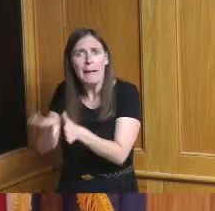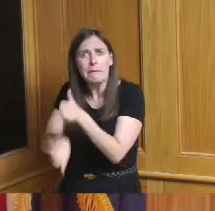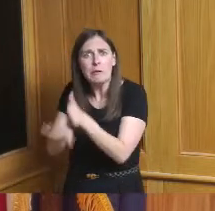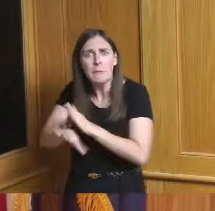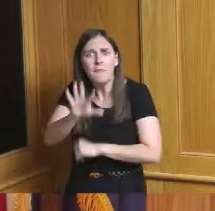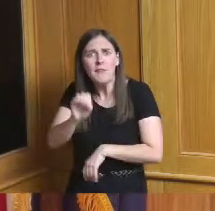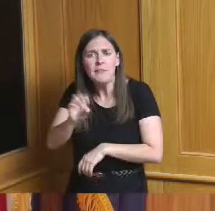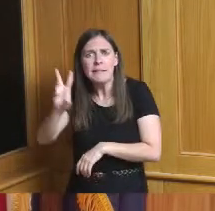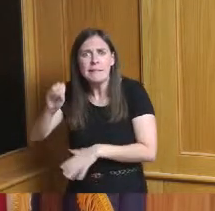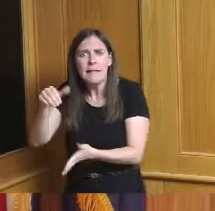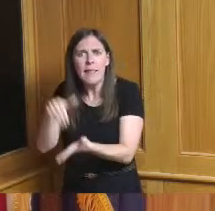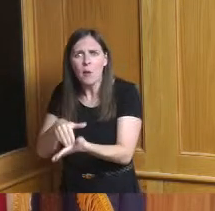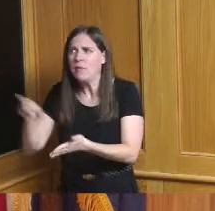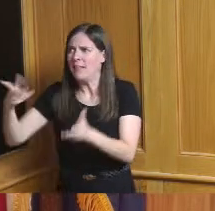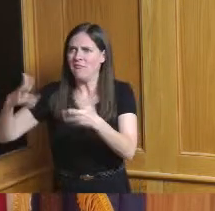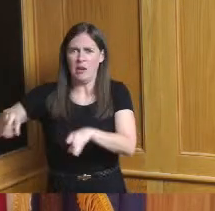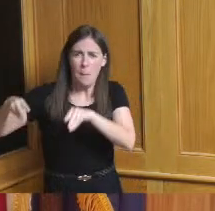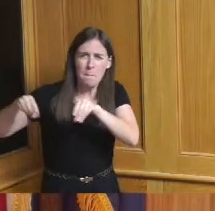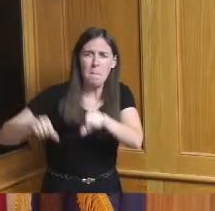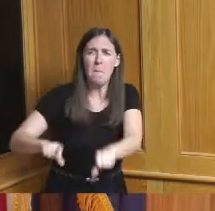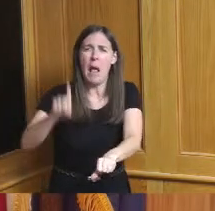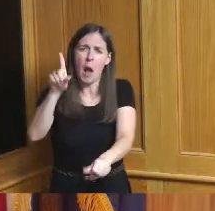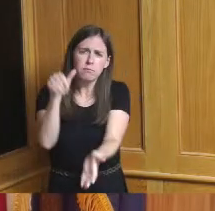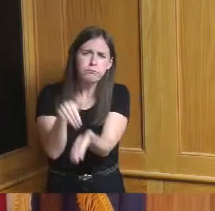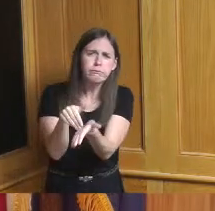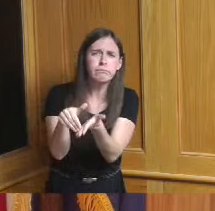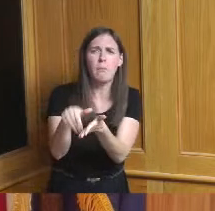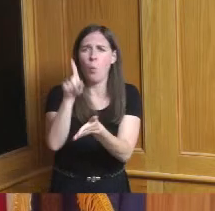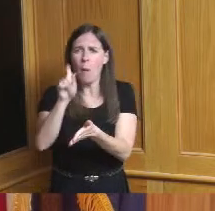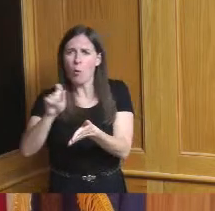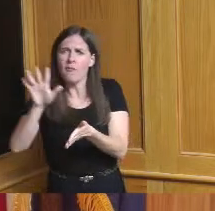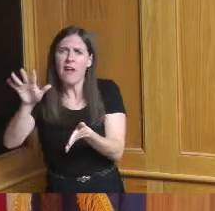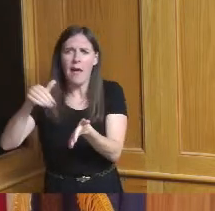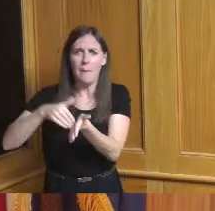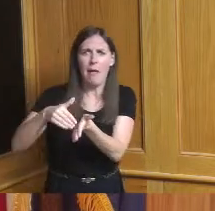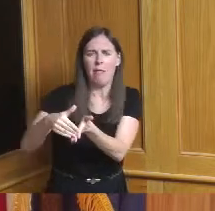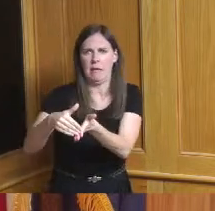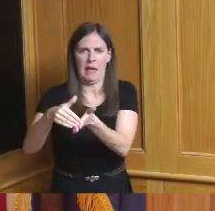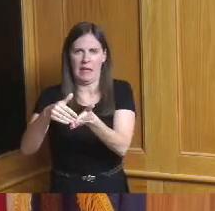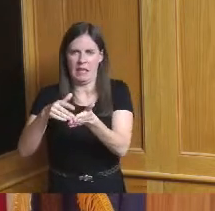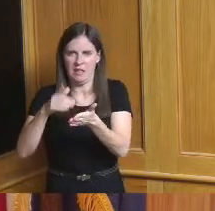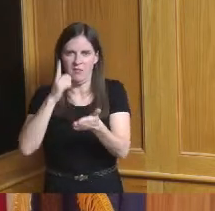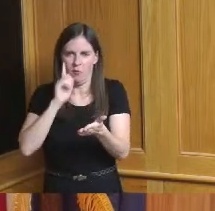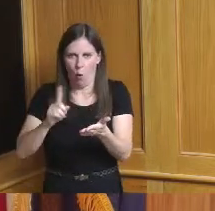them a million point one point five million plus paid their taxes but then in other communities if